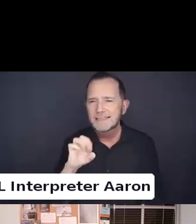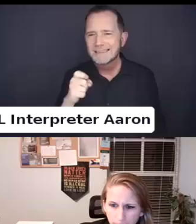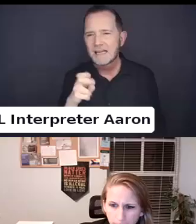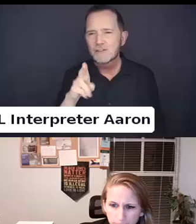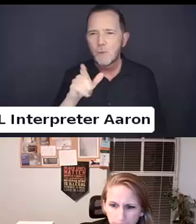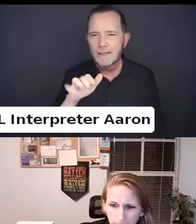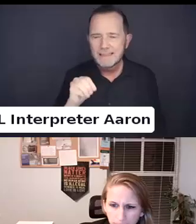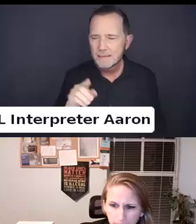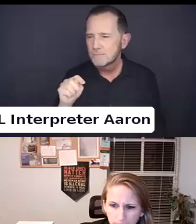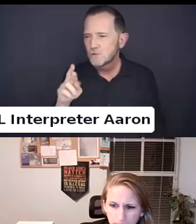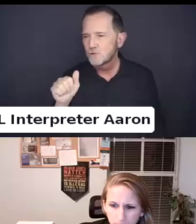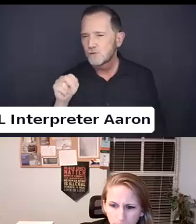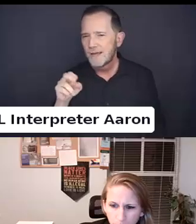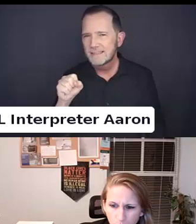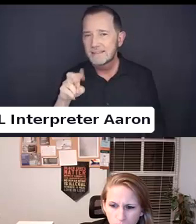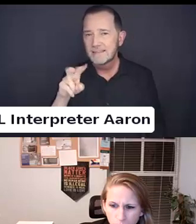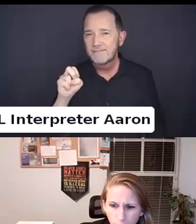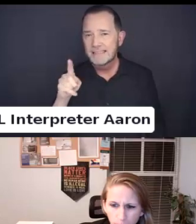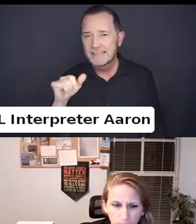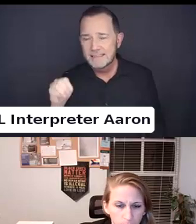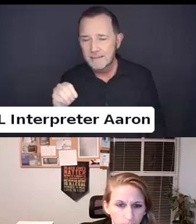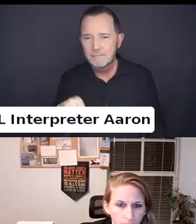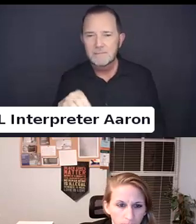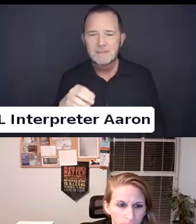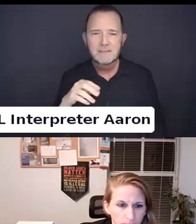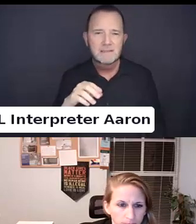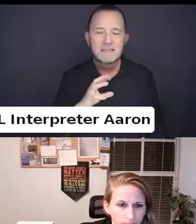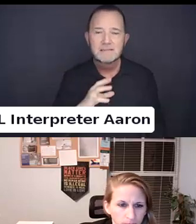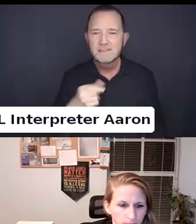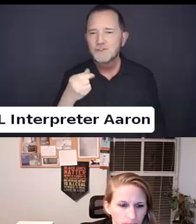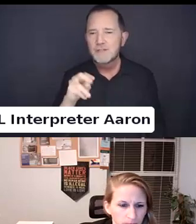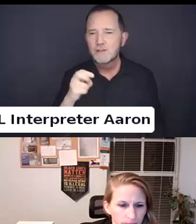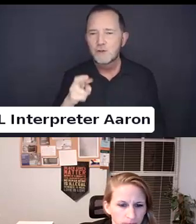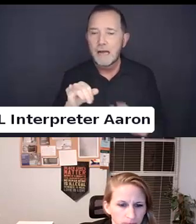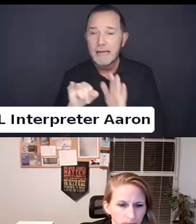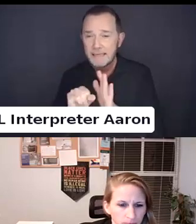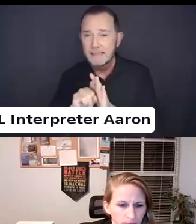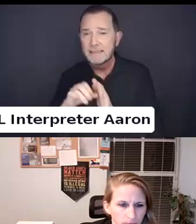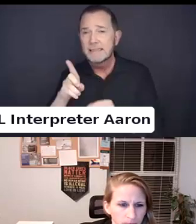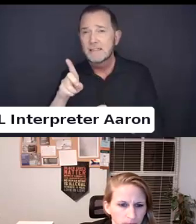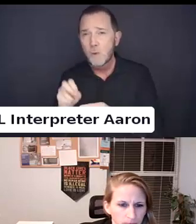And excluding not resulting from physical impairment.